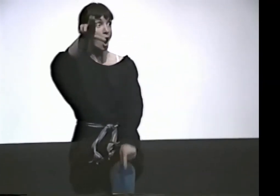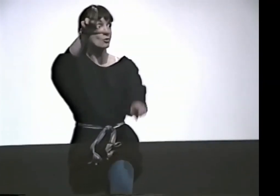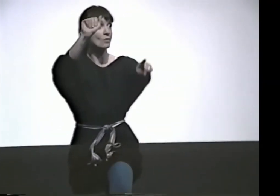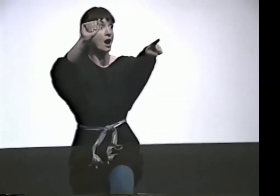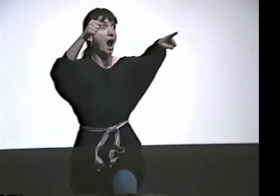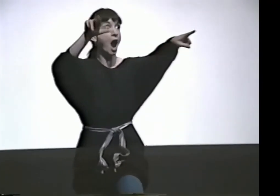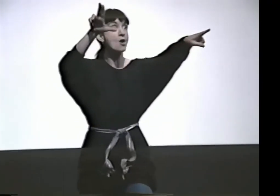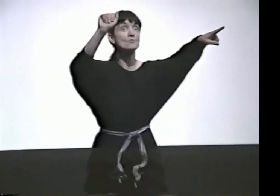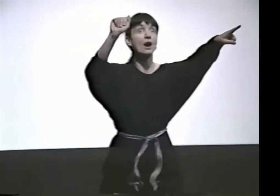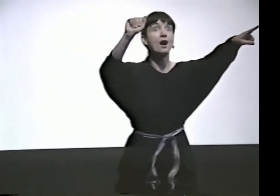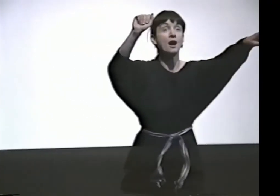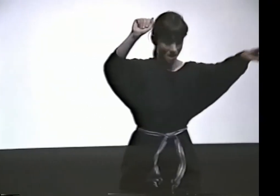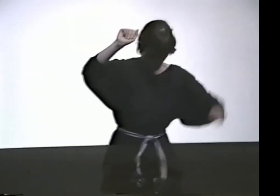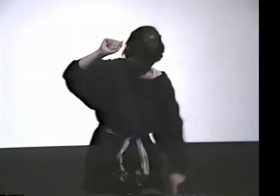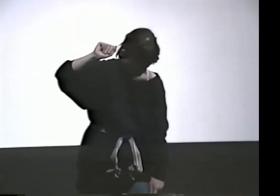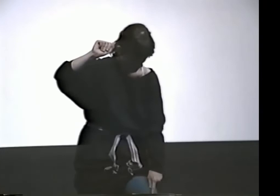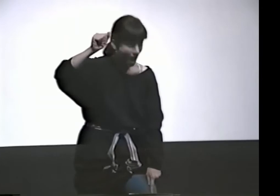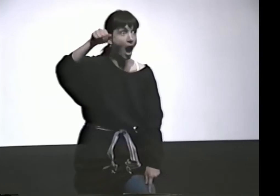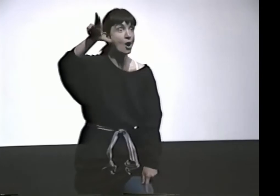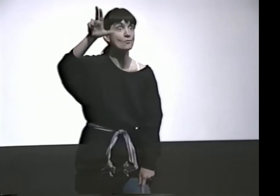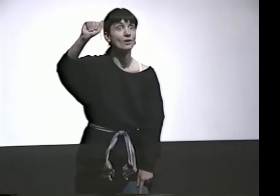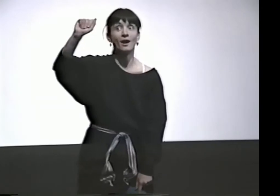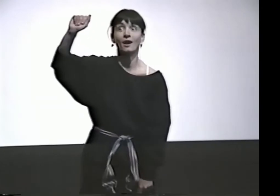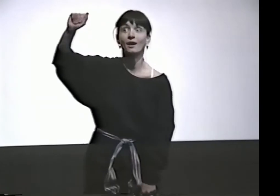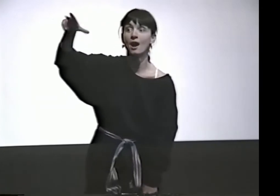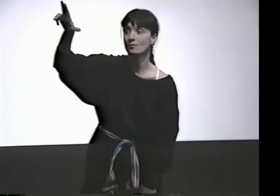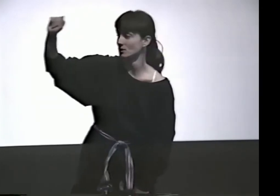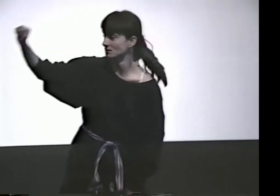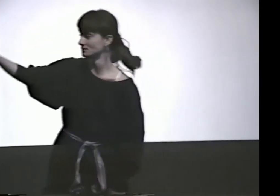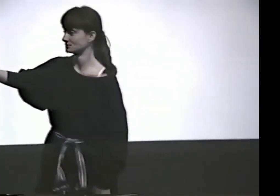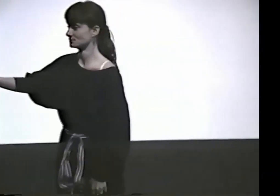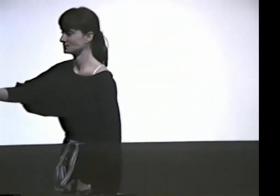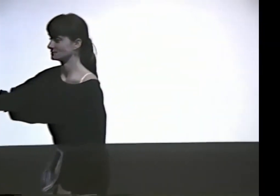ARE THEY AQUA?